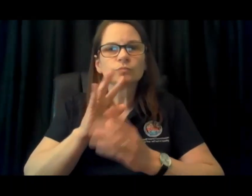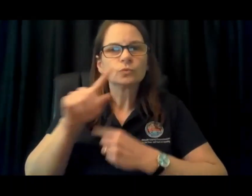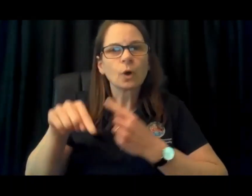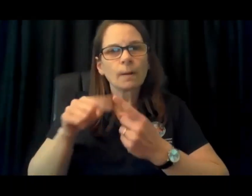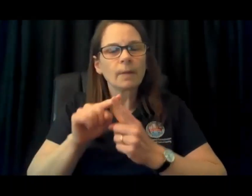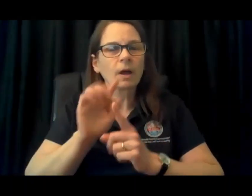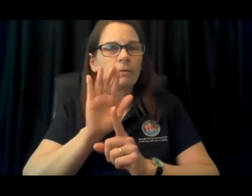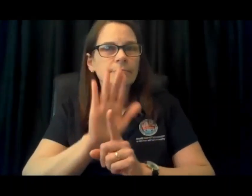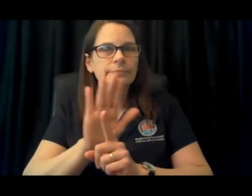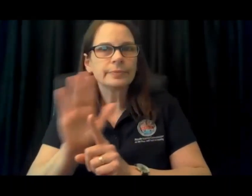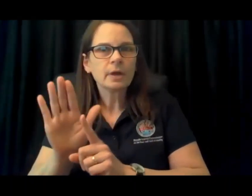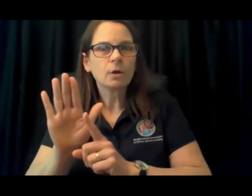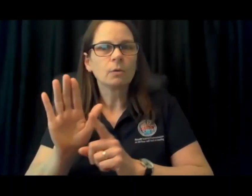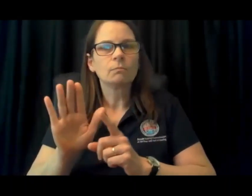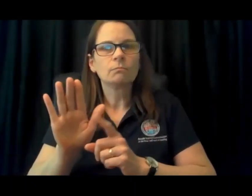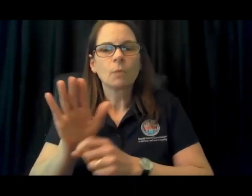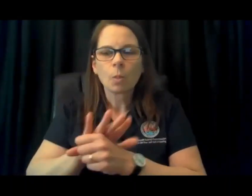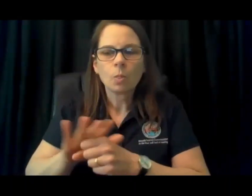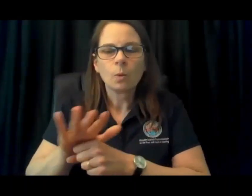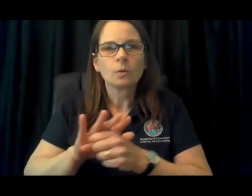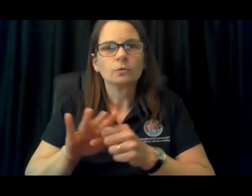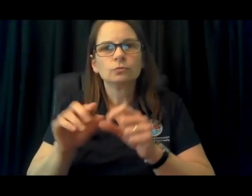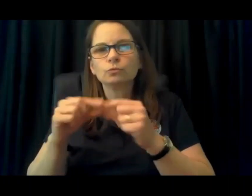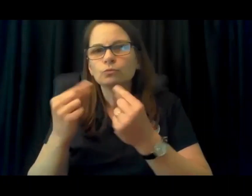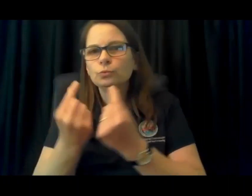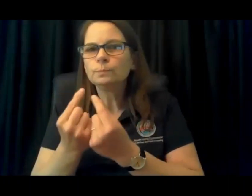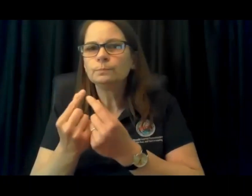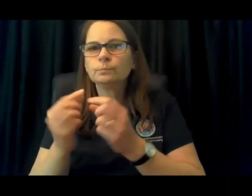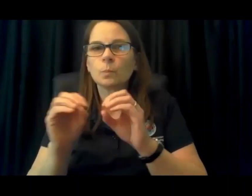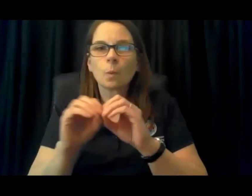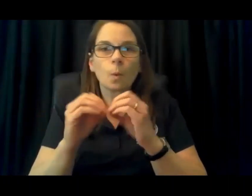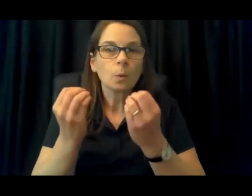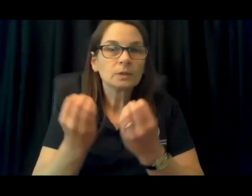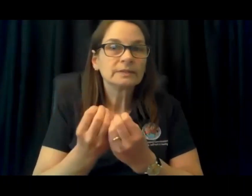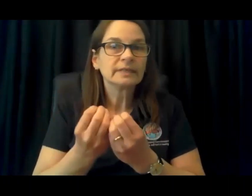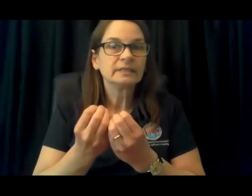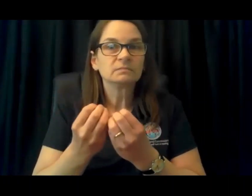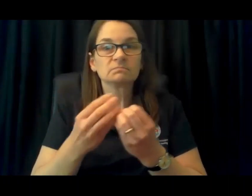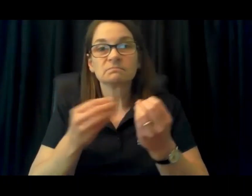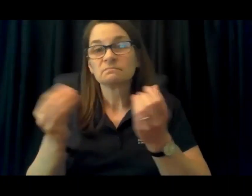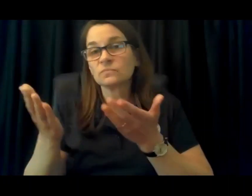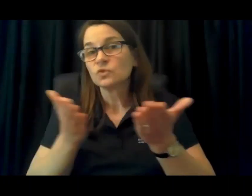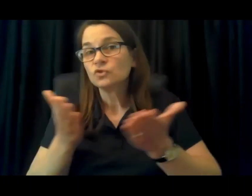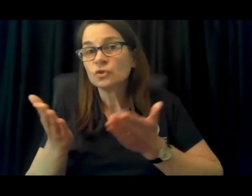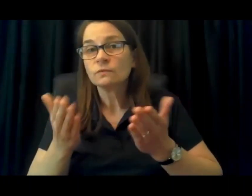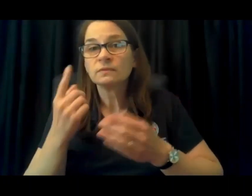videos of each of our speakers talking about their local groups or